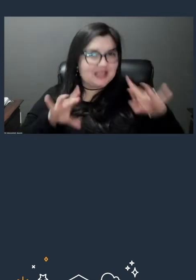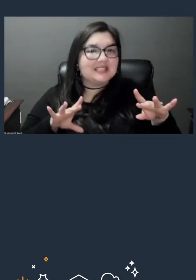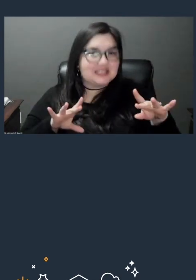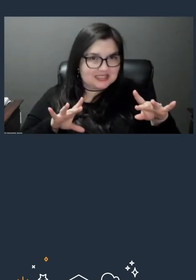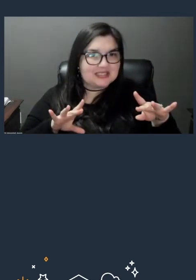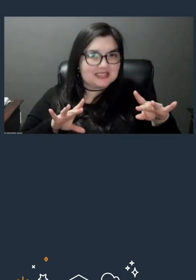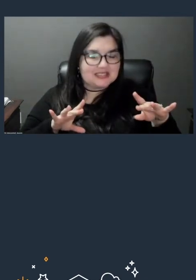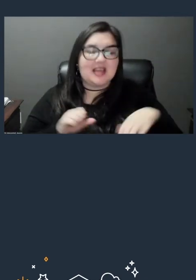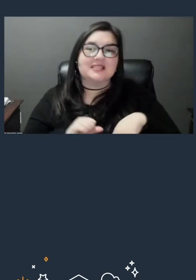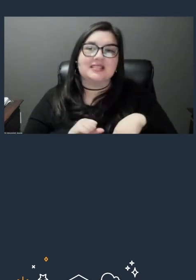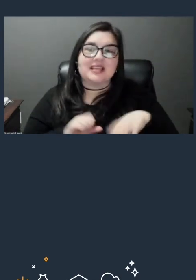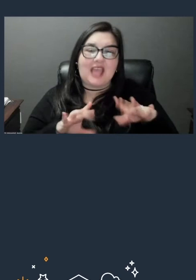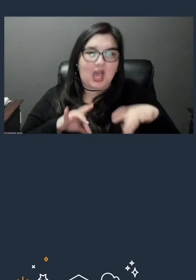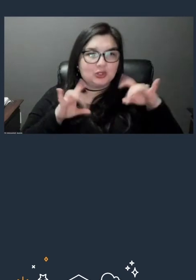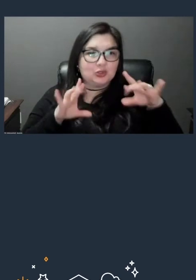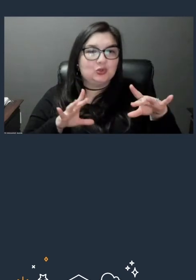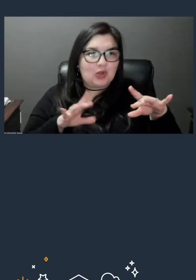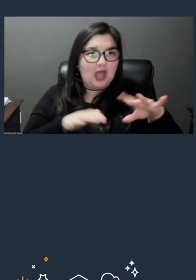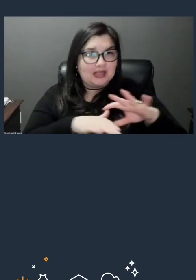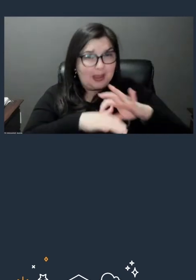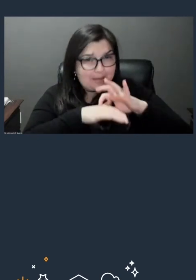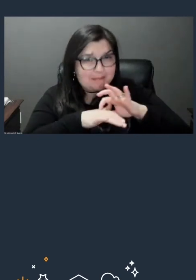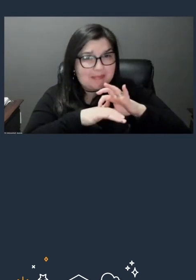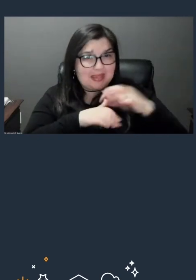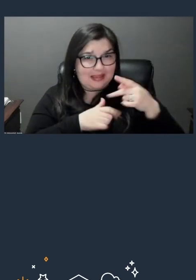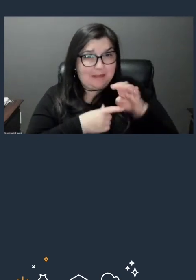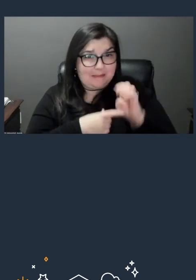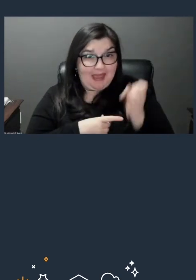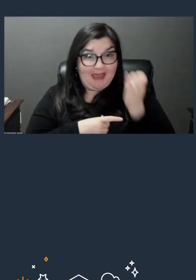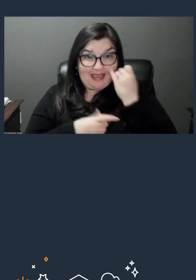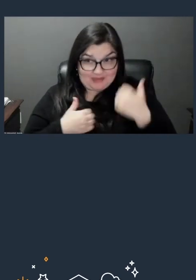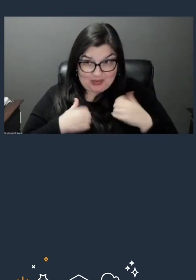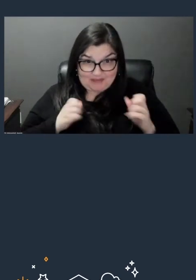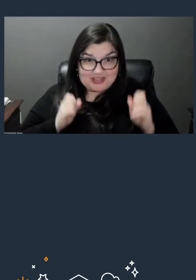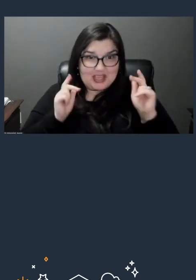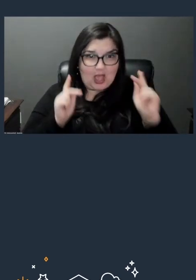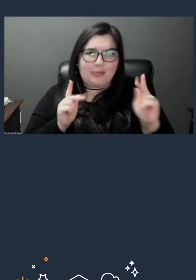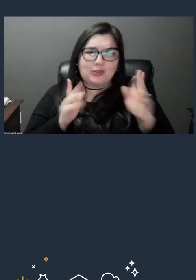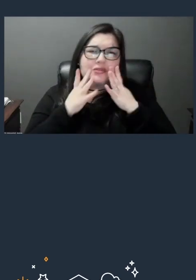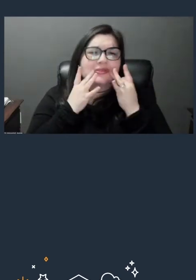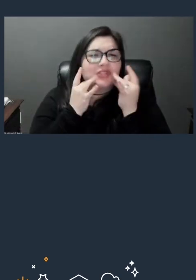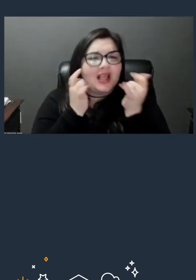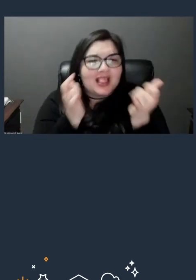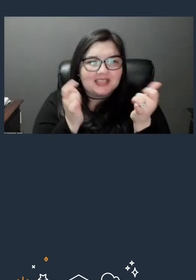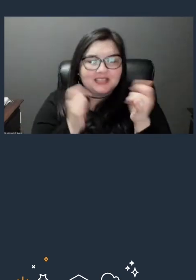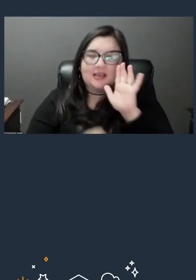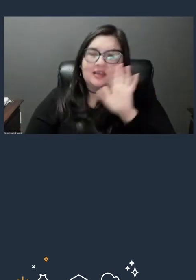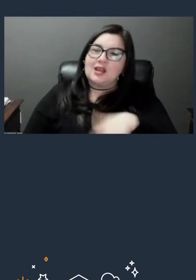So I highly recommend finding one if you do get the opportunity, they are delicious. You know, Christie, actually as we were talking